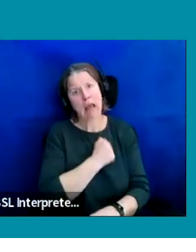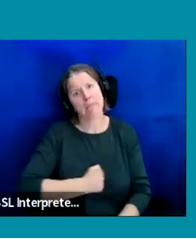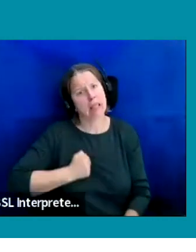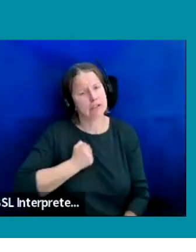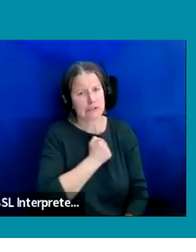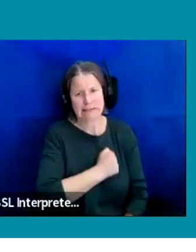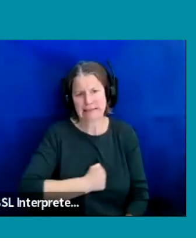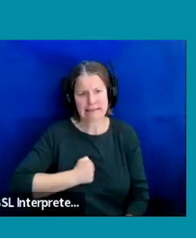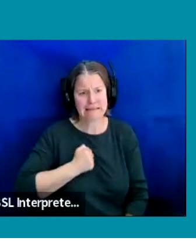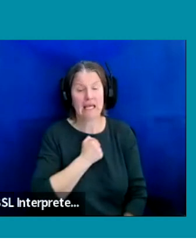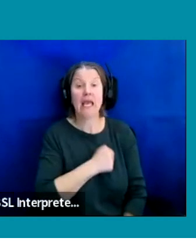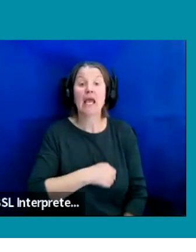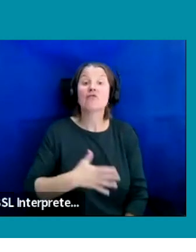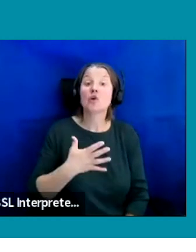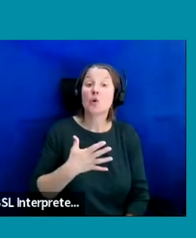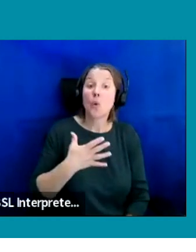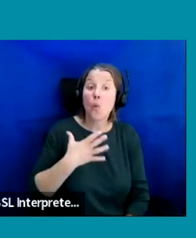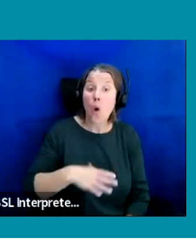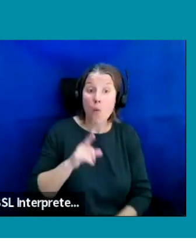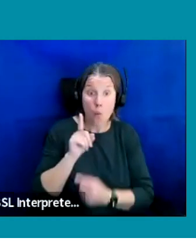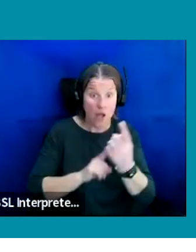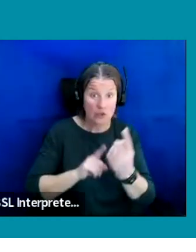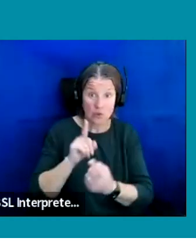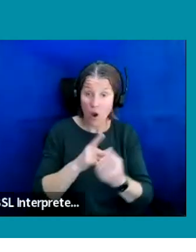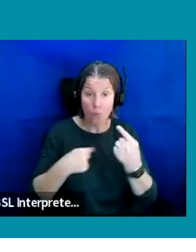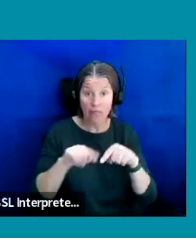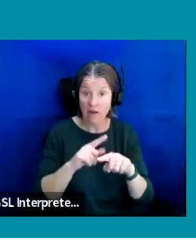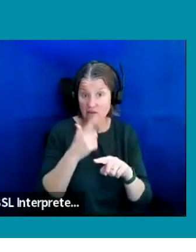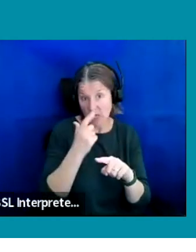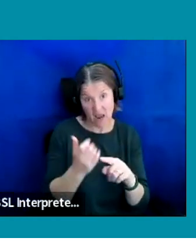If you would like to have a one-on-one with us, we can absolutely talk you through anything